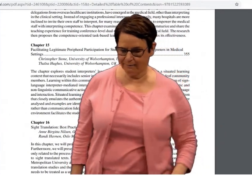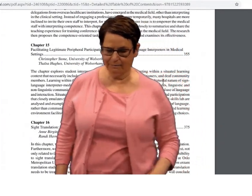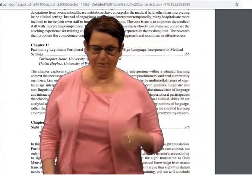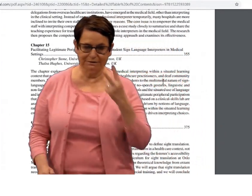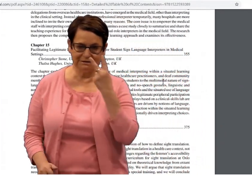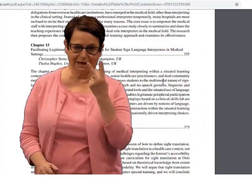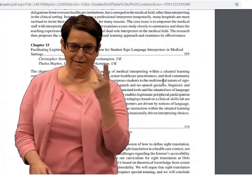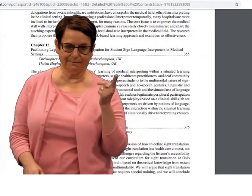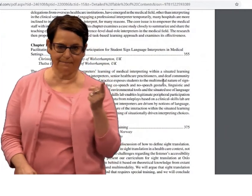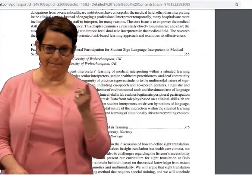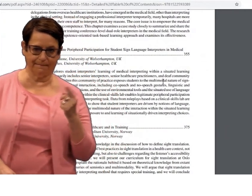I found it, see?